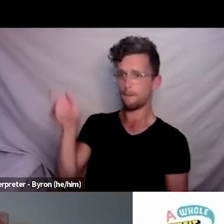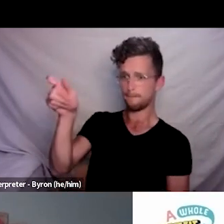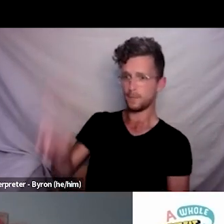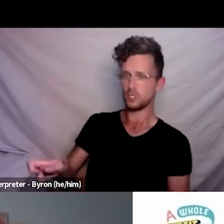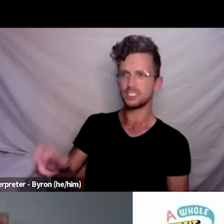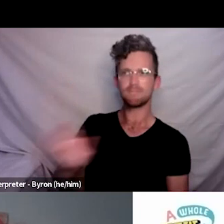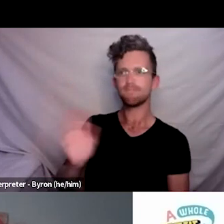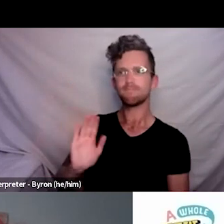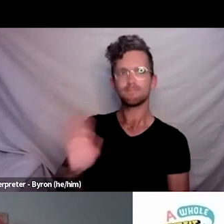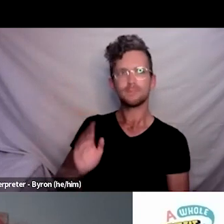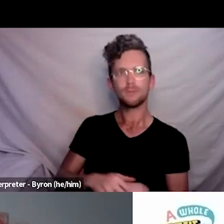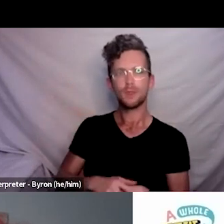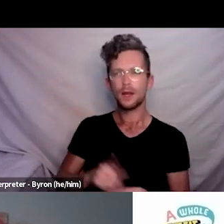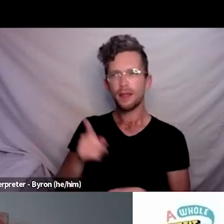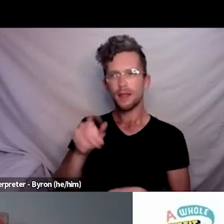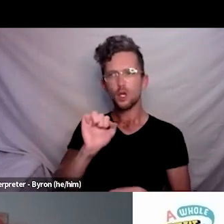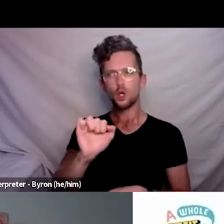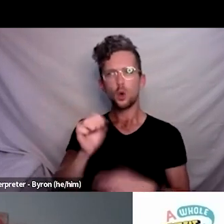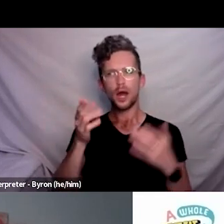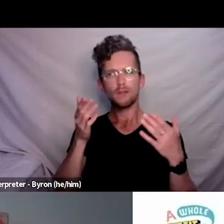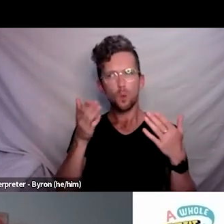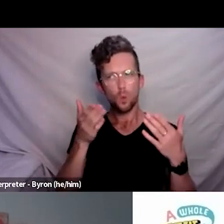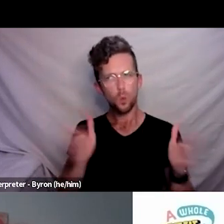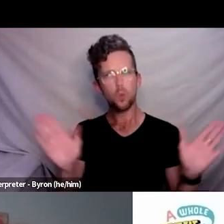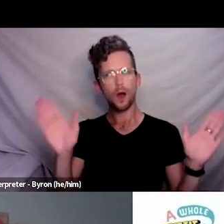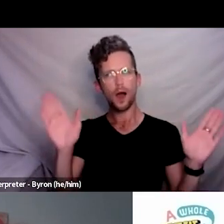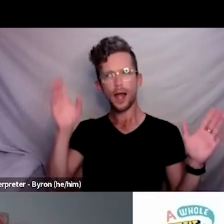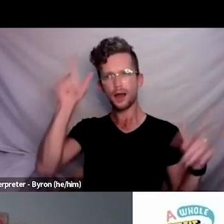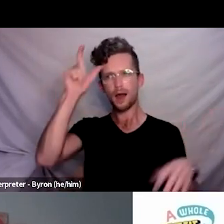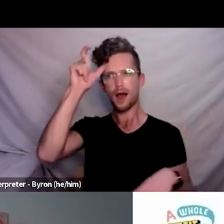you sort of introduced Prudence, is one of the things that,